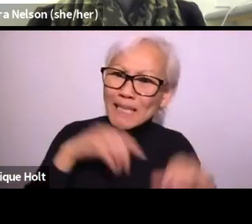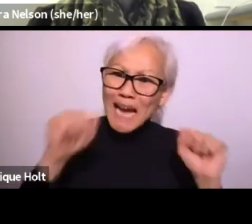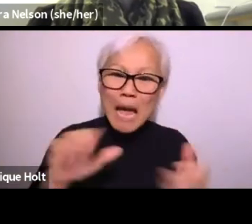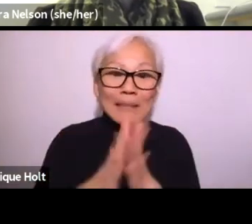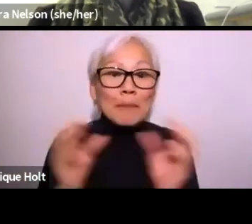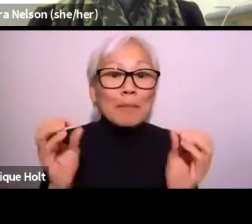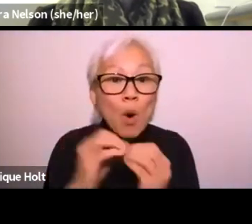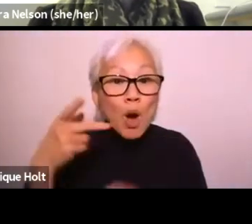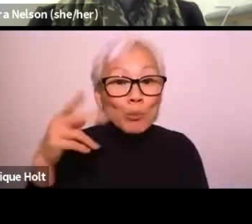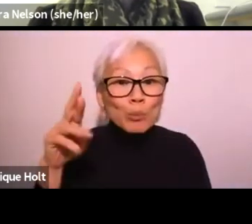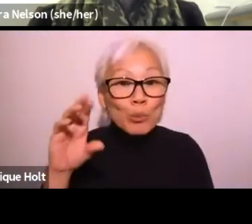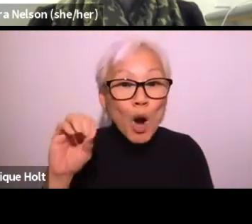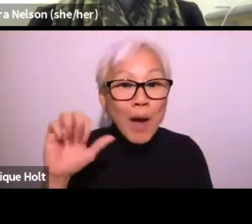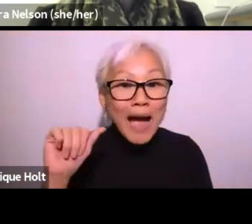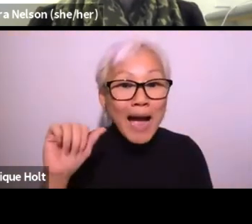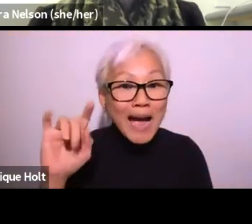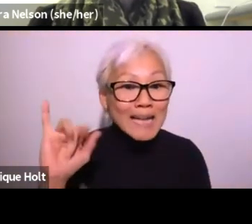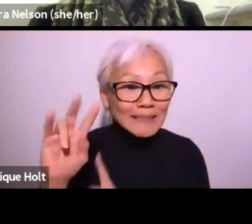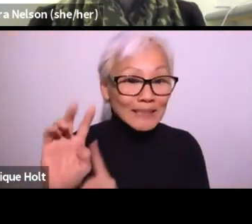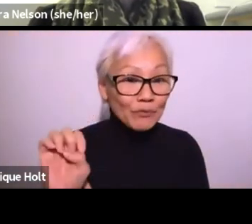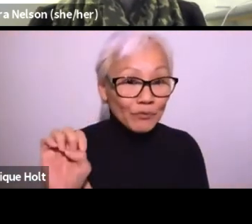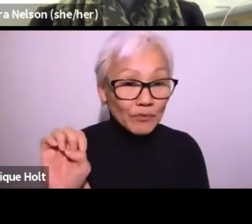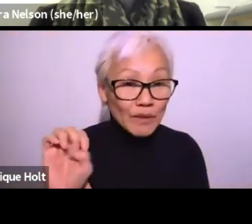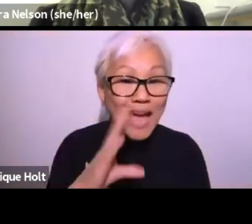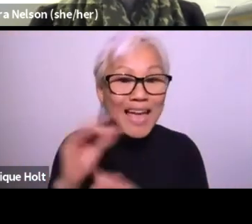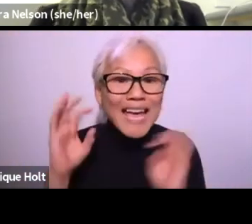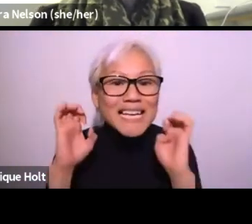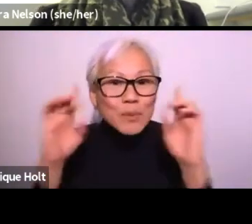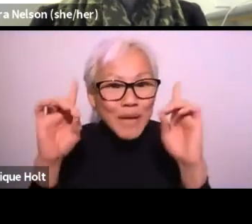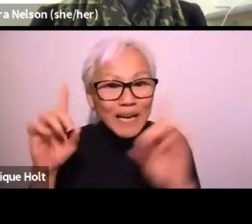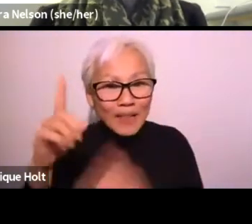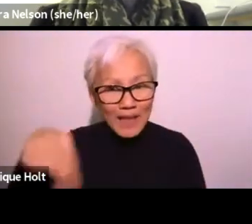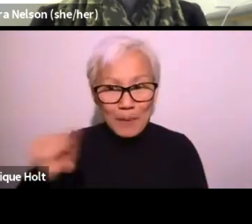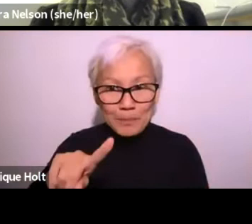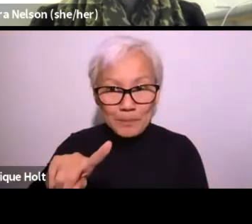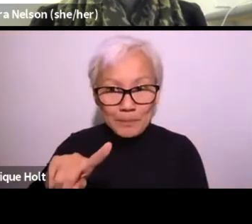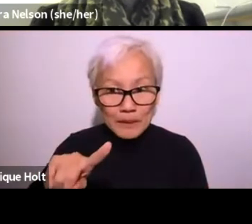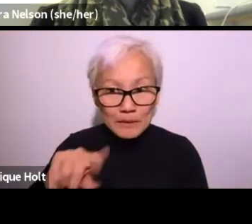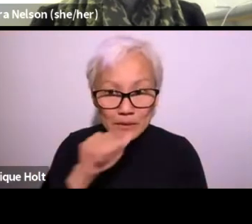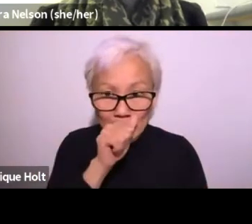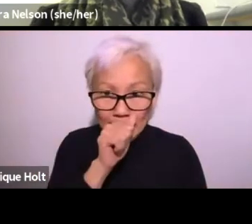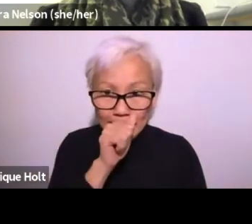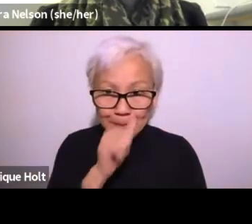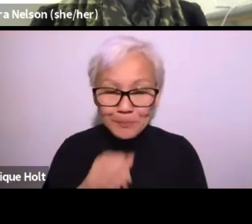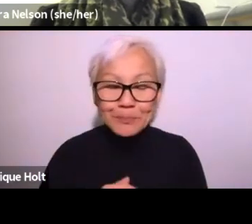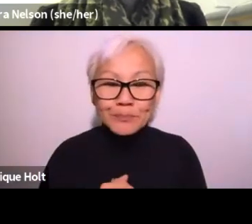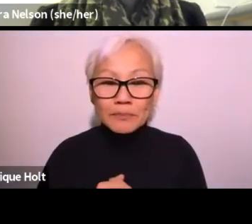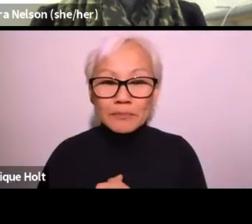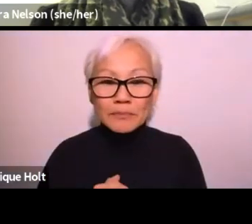I don't know, maybe that's something that we can, you know, be more proactive and educate them.